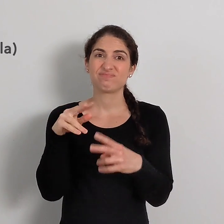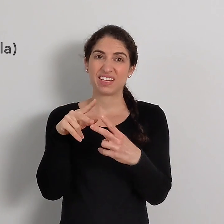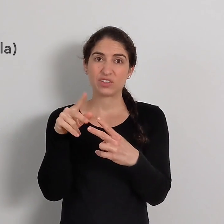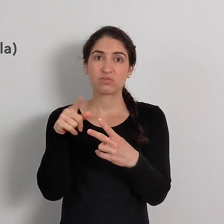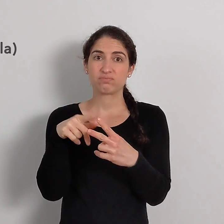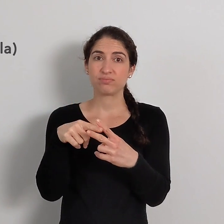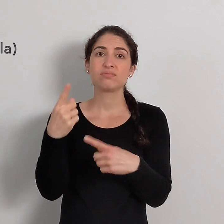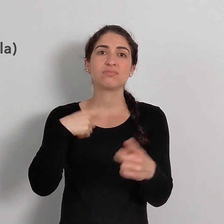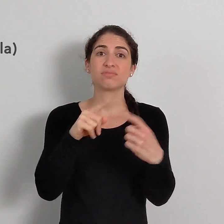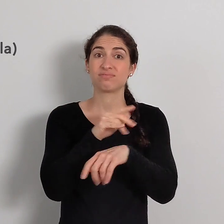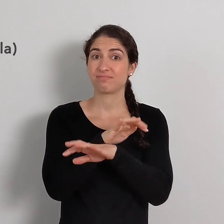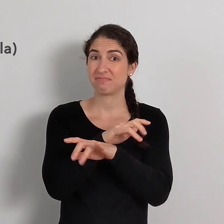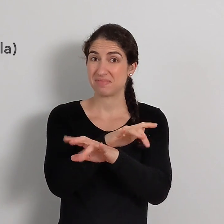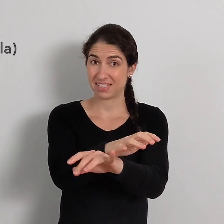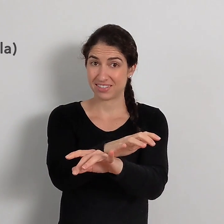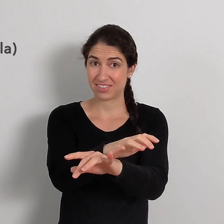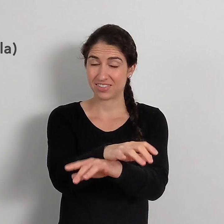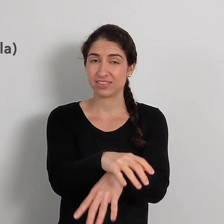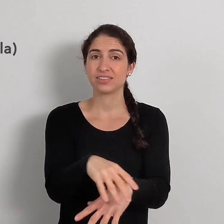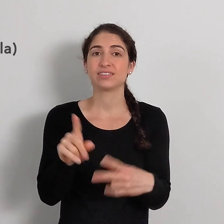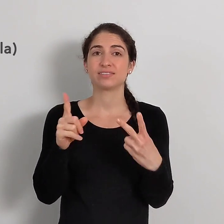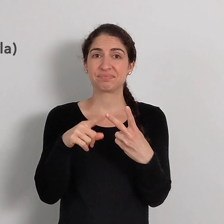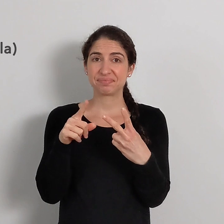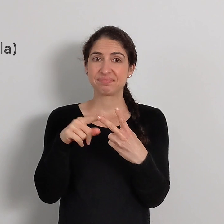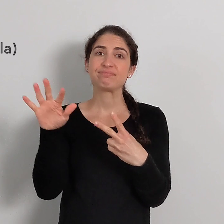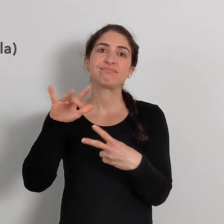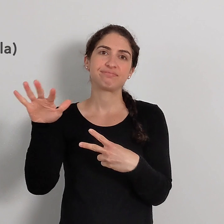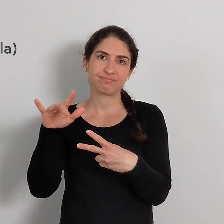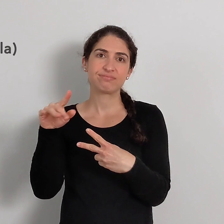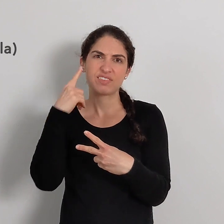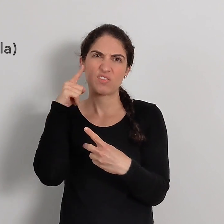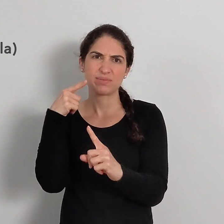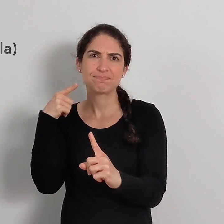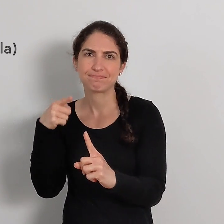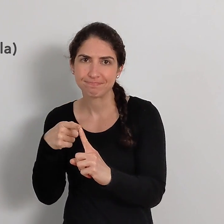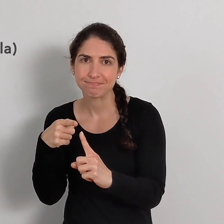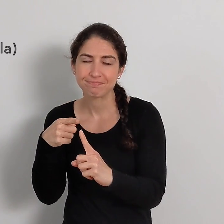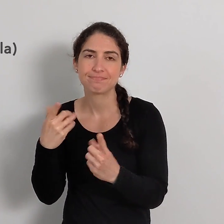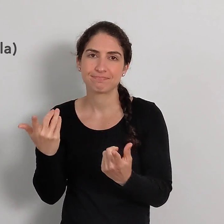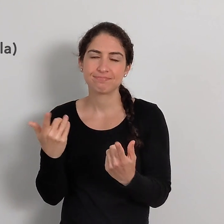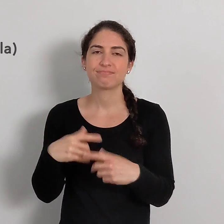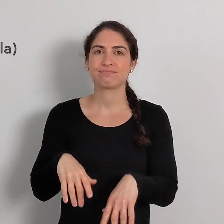You'd tend to either sign SPIDER, or fingerspell to specifically say "tarantula".